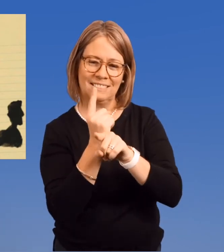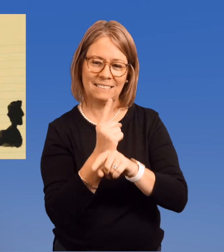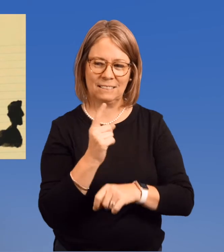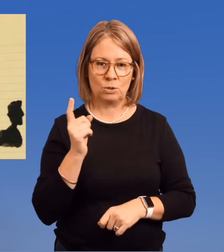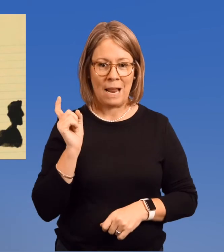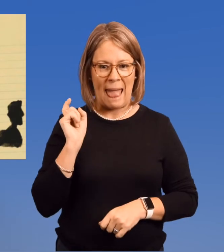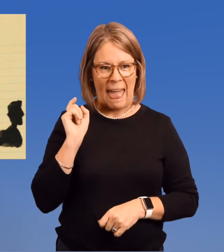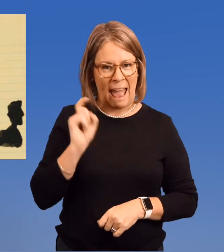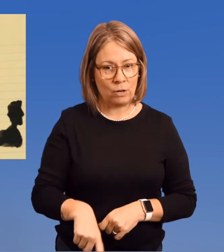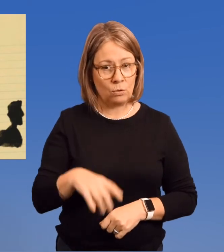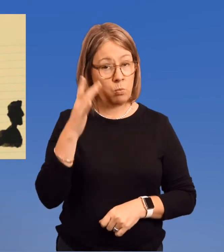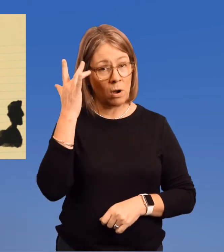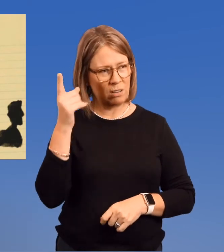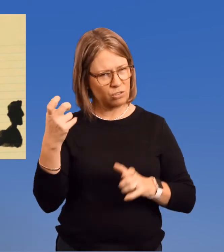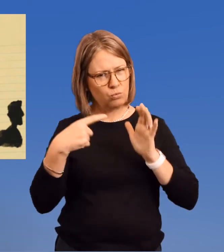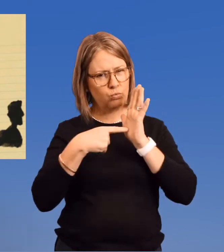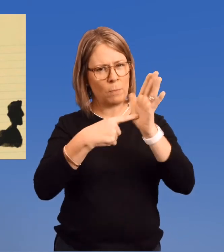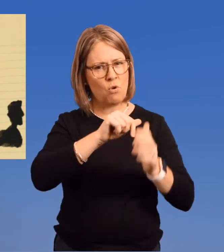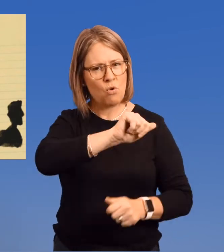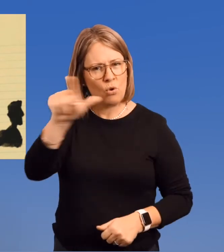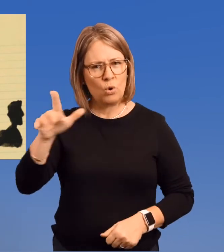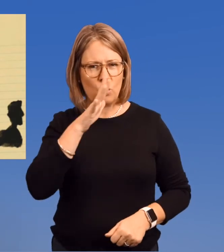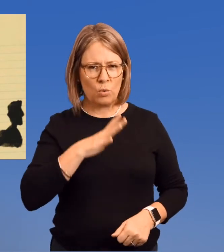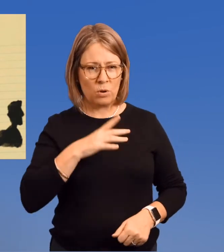She had to. She was representing all women.